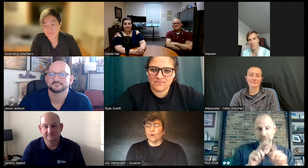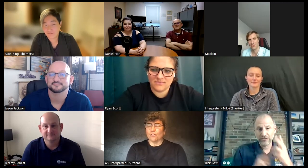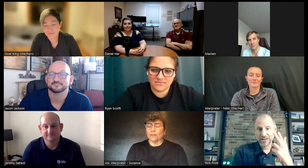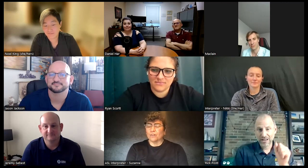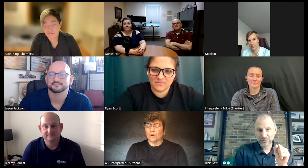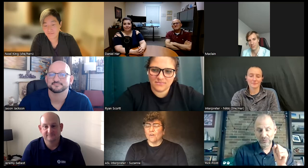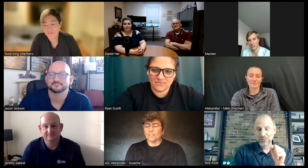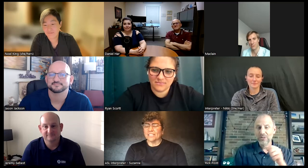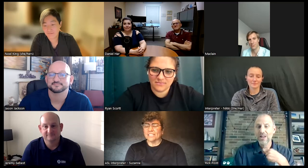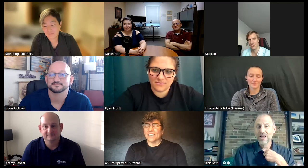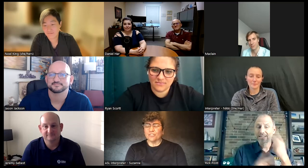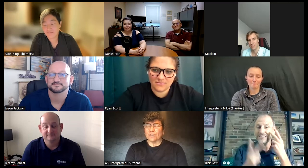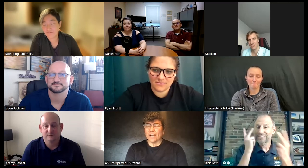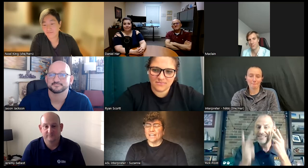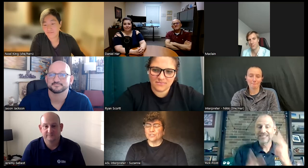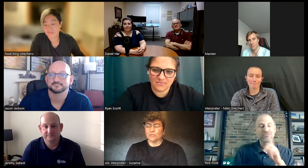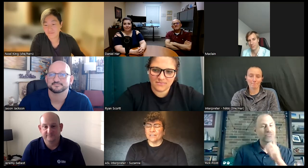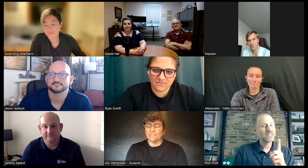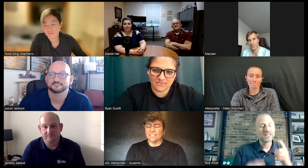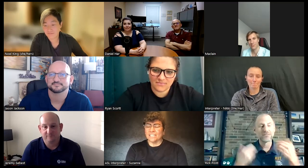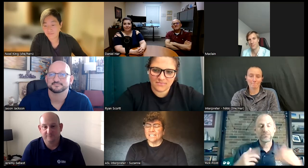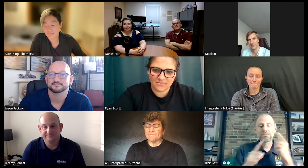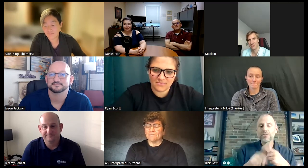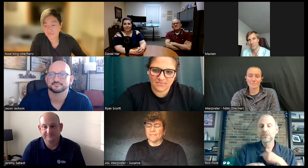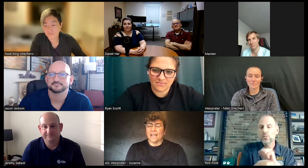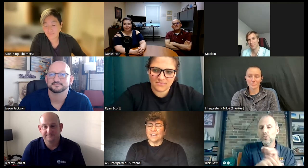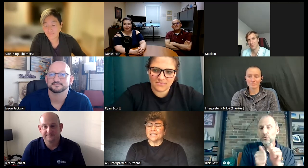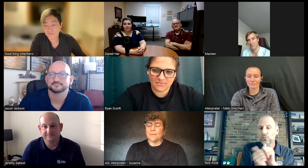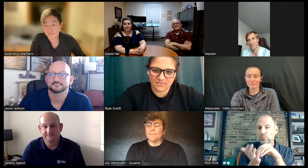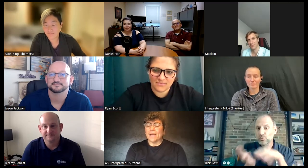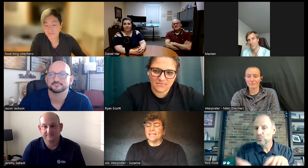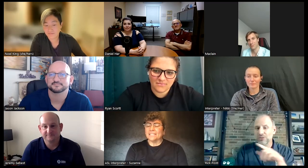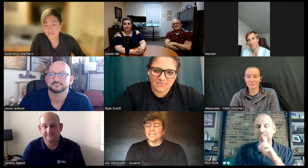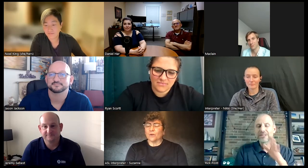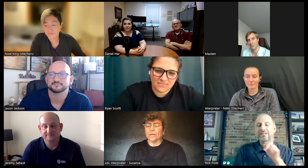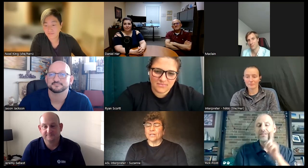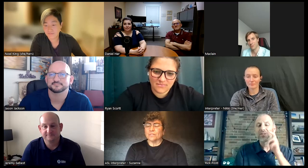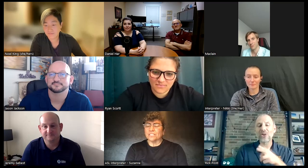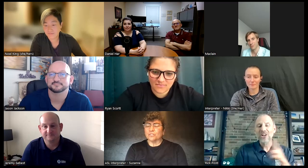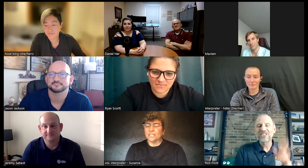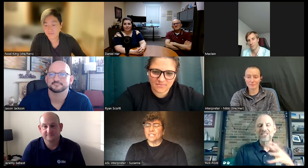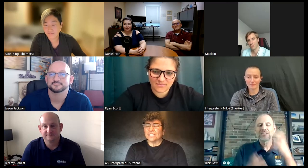over over 600 high schools I've visited and it's amazing working with students